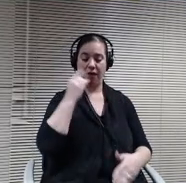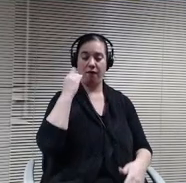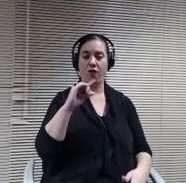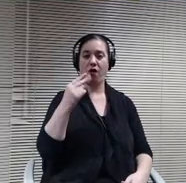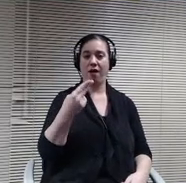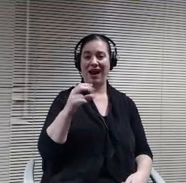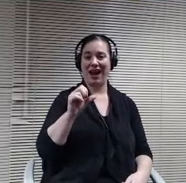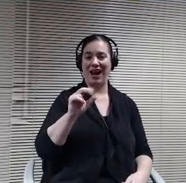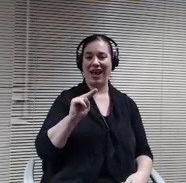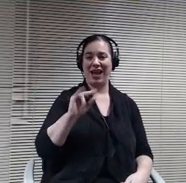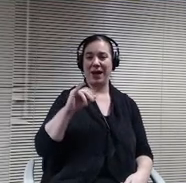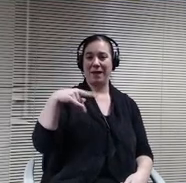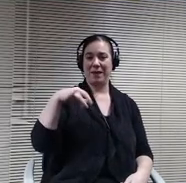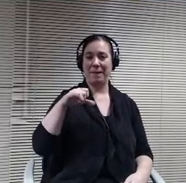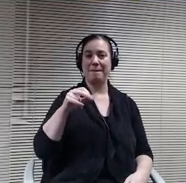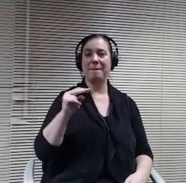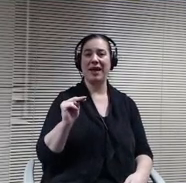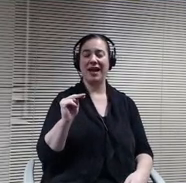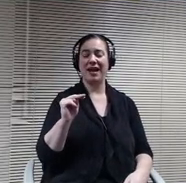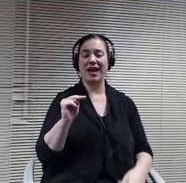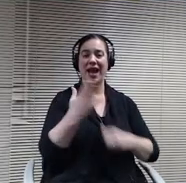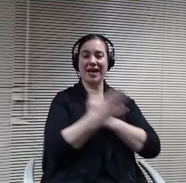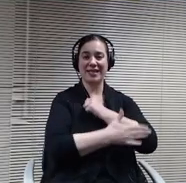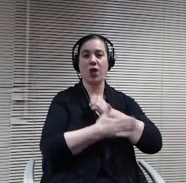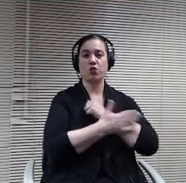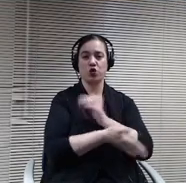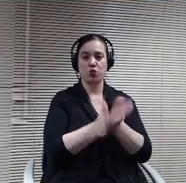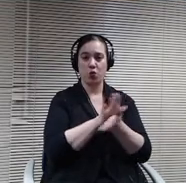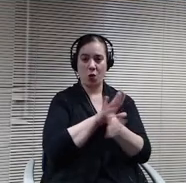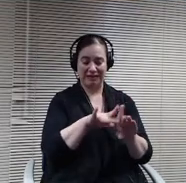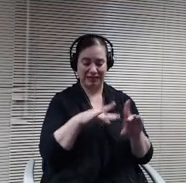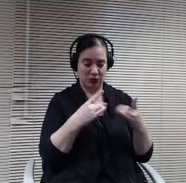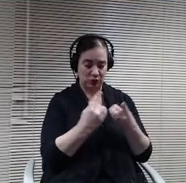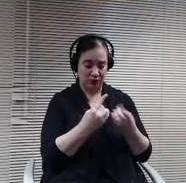Covering the plan that you had discussed on the 17th of.